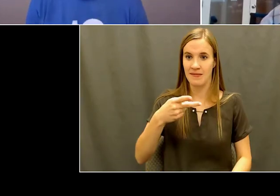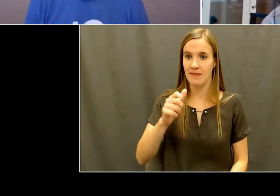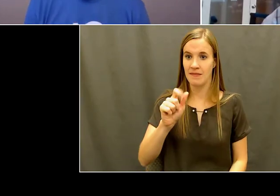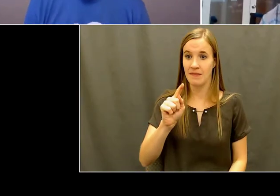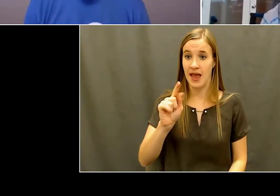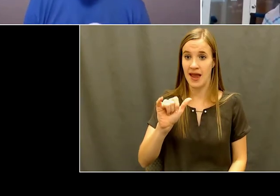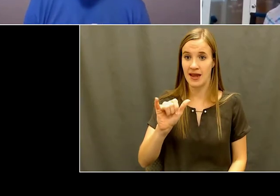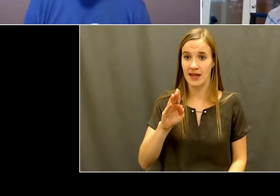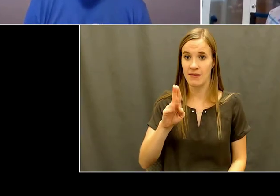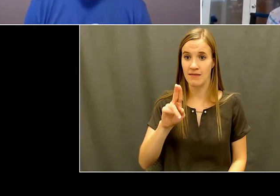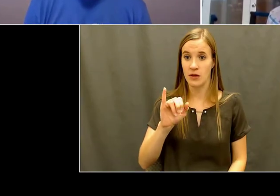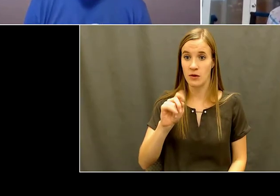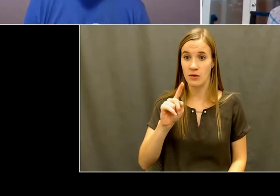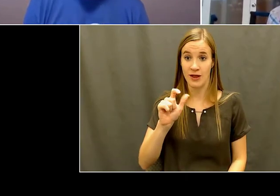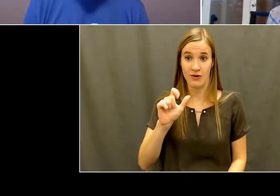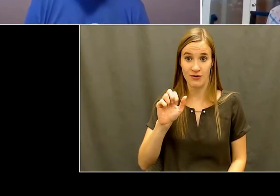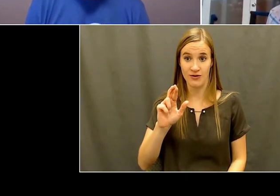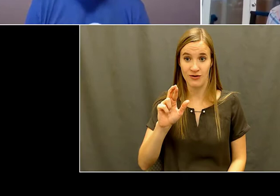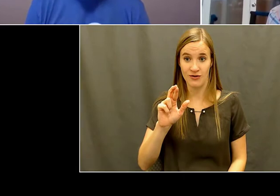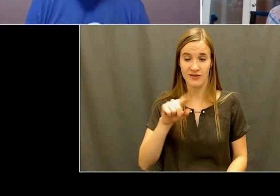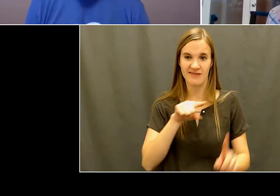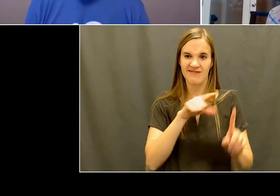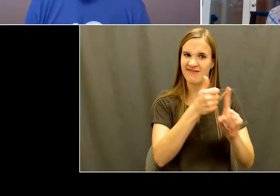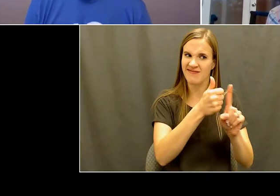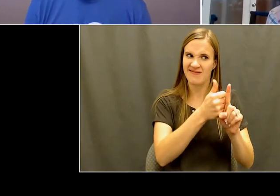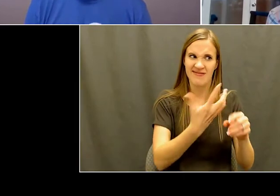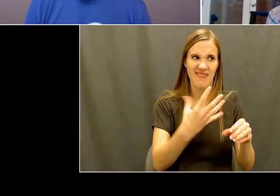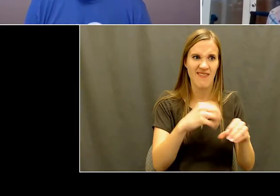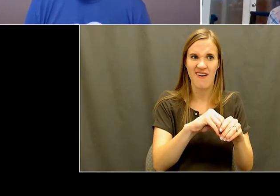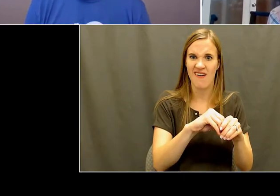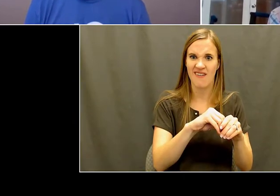many, many years. So but she was, she was had been hired.